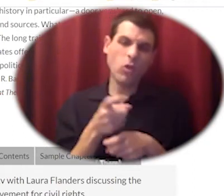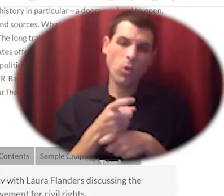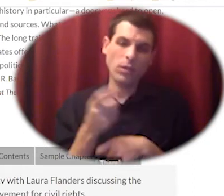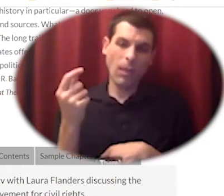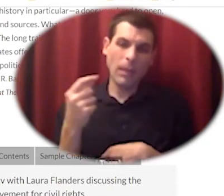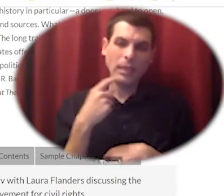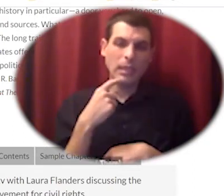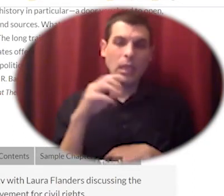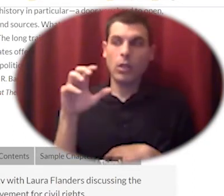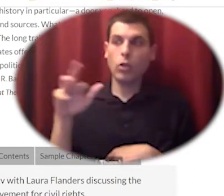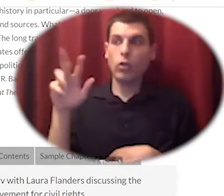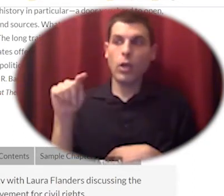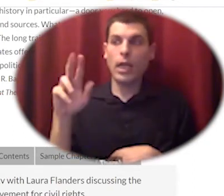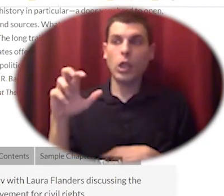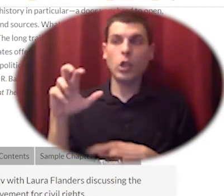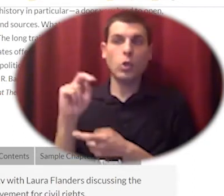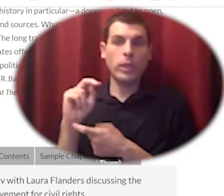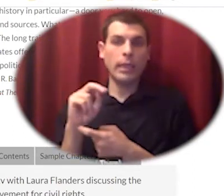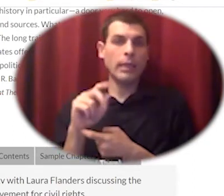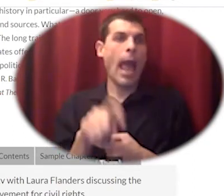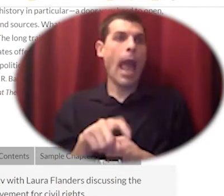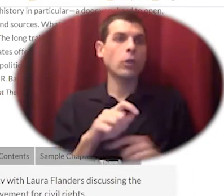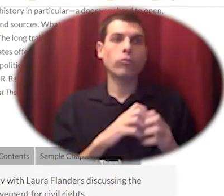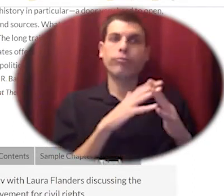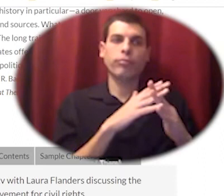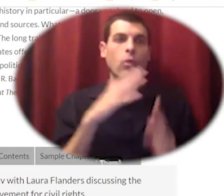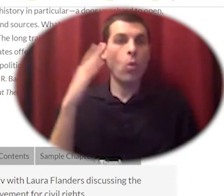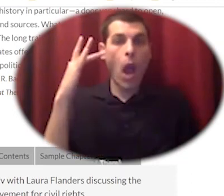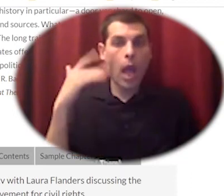would have to make any kind of pay payouts and then based on the success of those